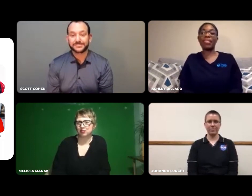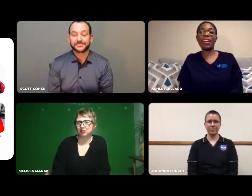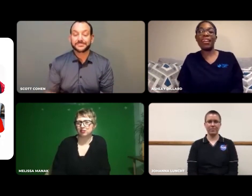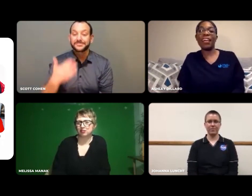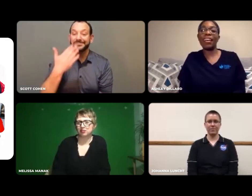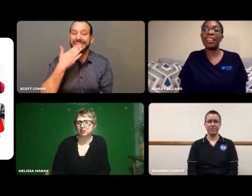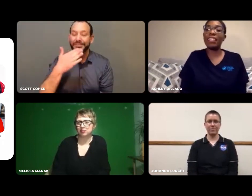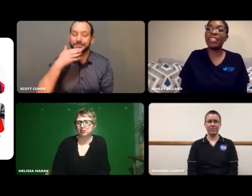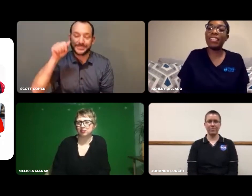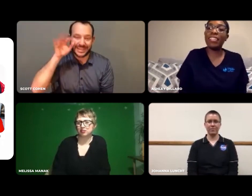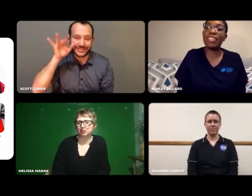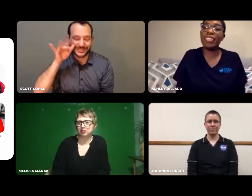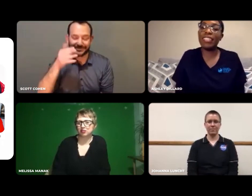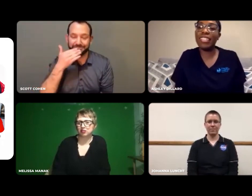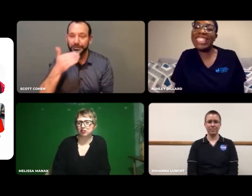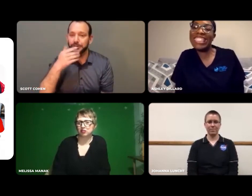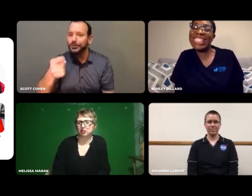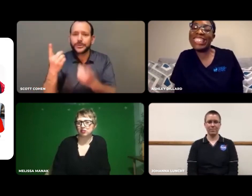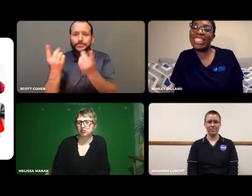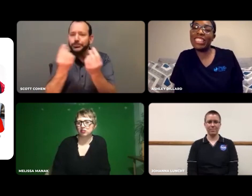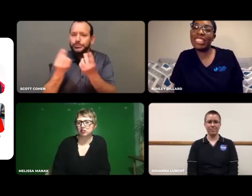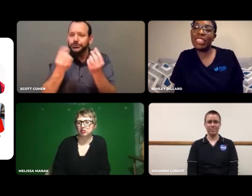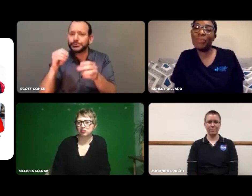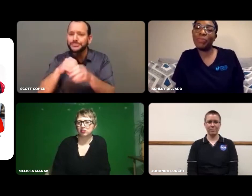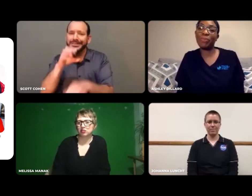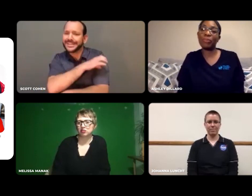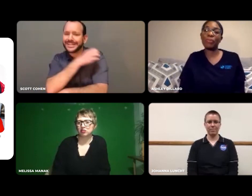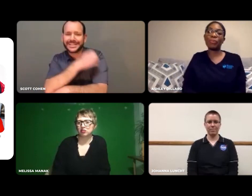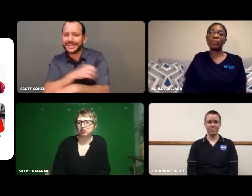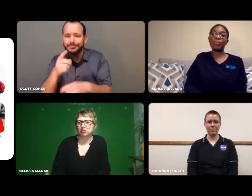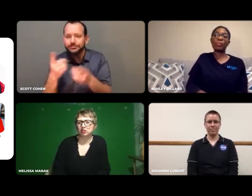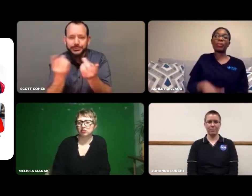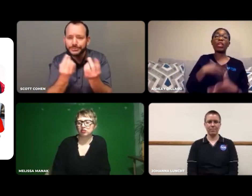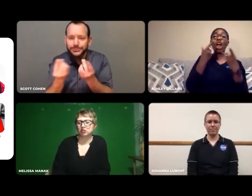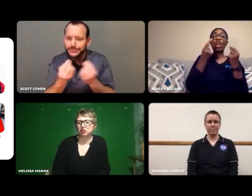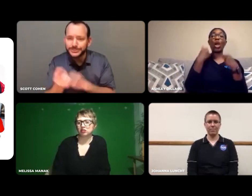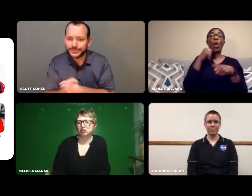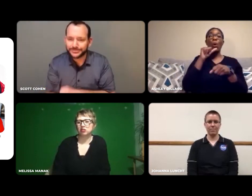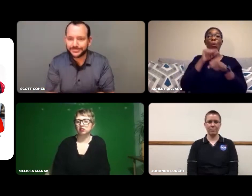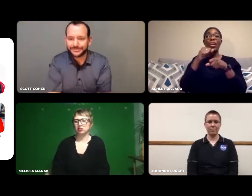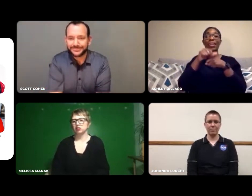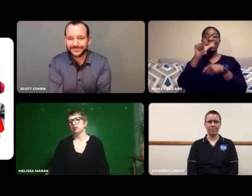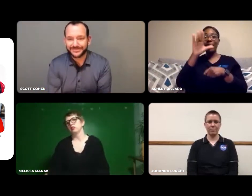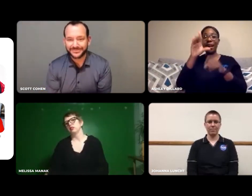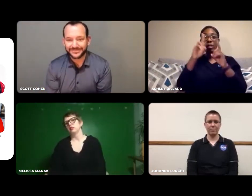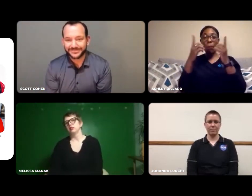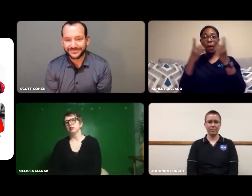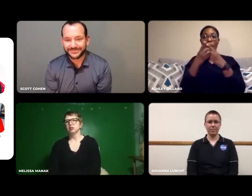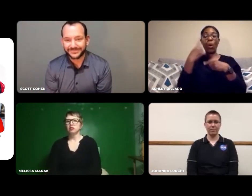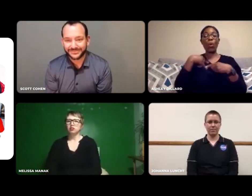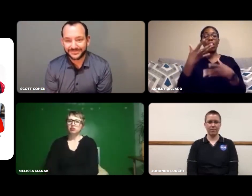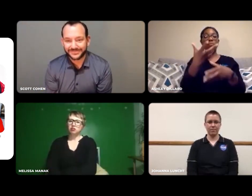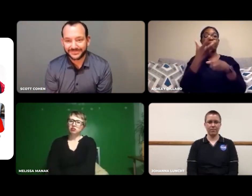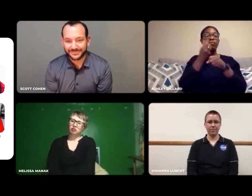Thank you, Ashley. What do you do in the clinic? I work in the lab department.